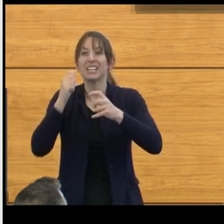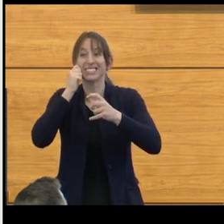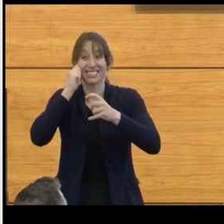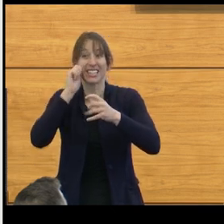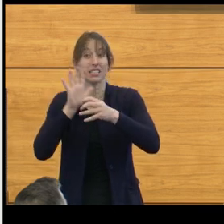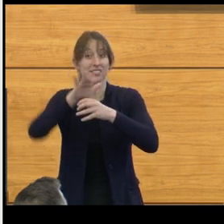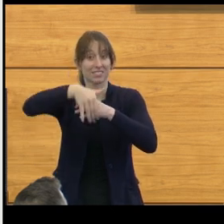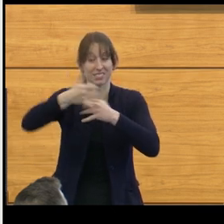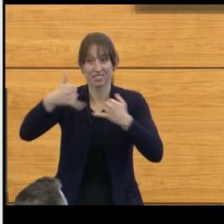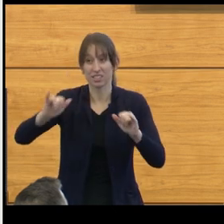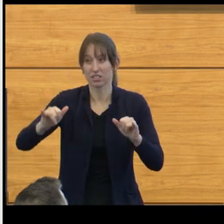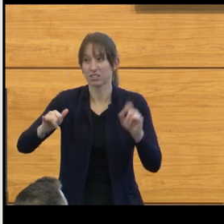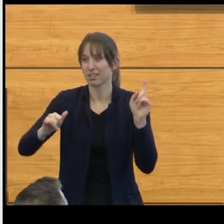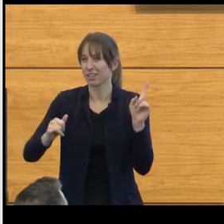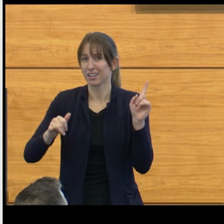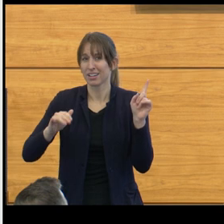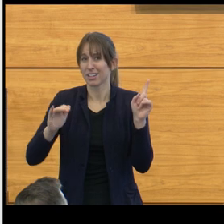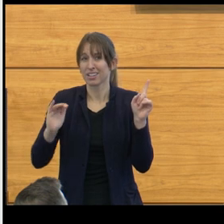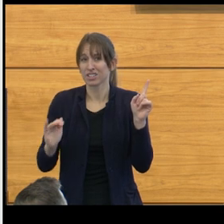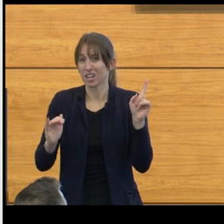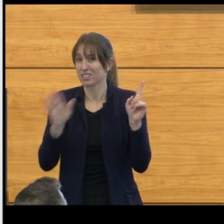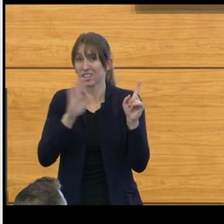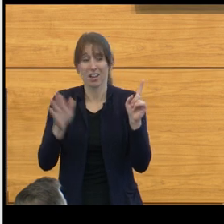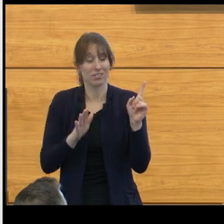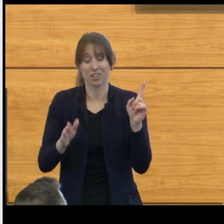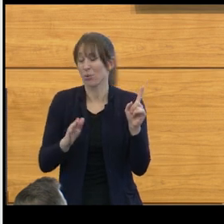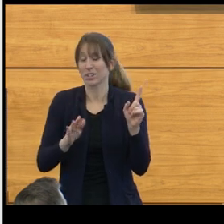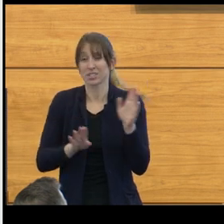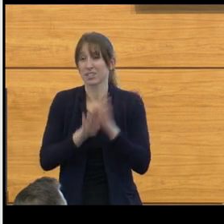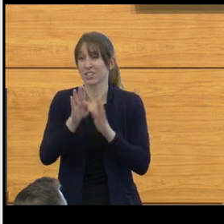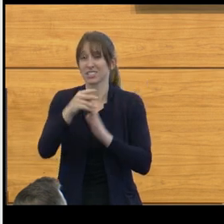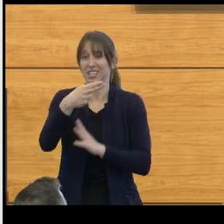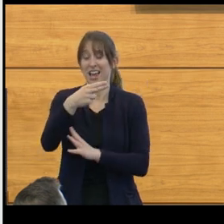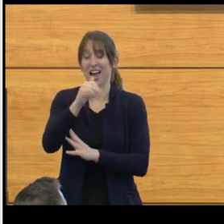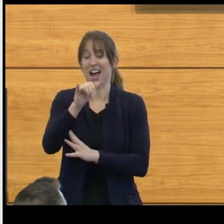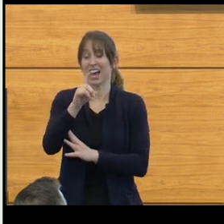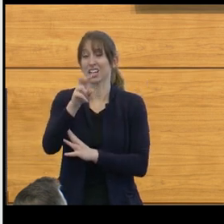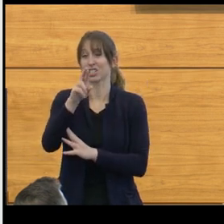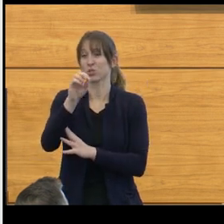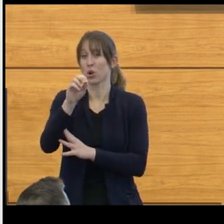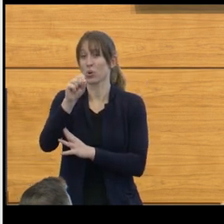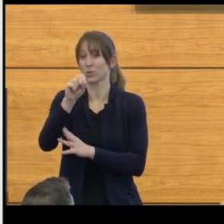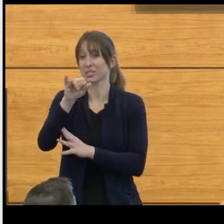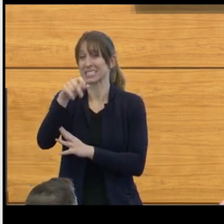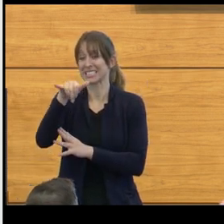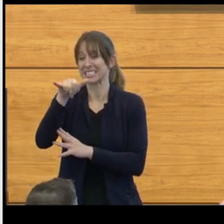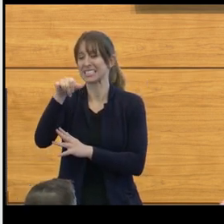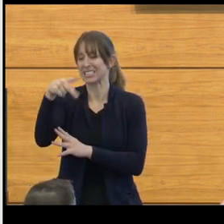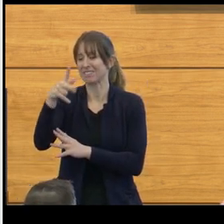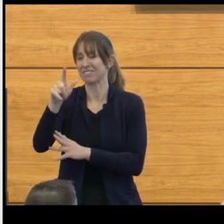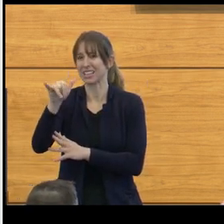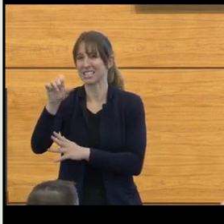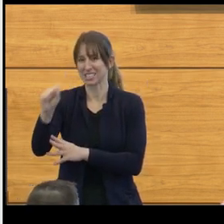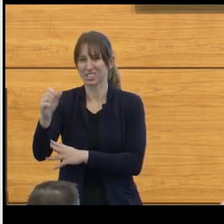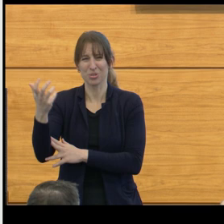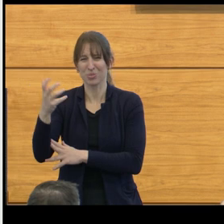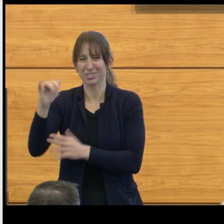This child's never gonna develop hydrocephalus. What's hydrocephalus? I know that I'm speaking not just to my colleagues in neurosurgery today,